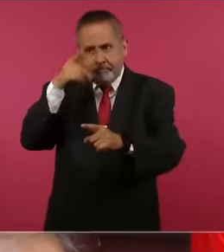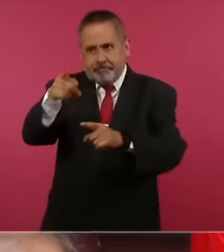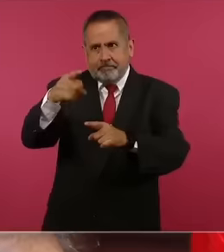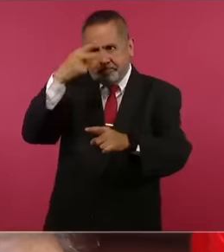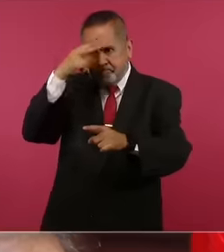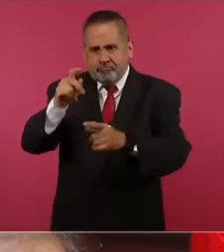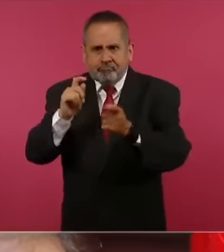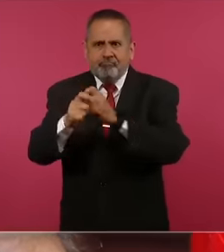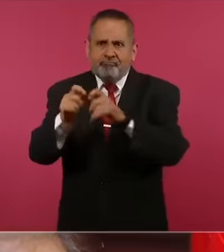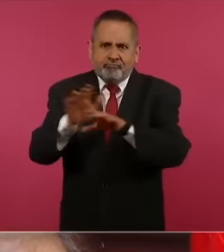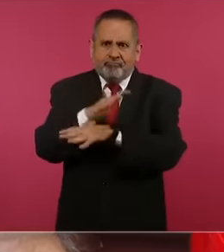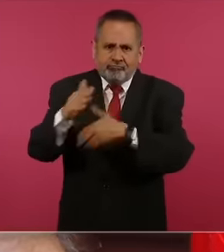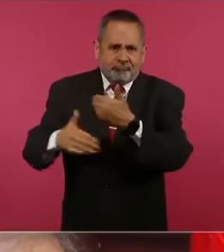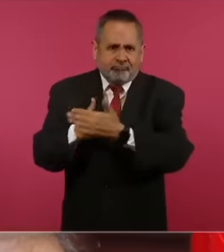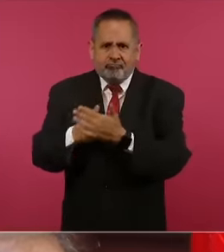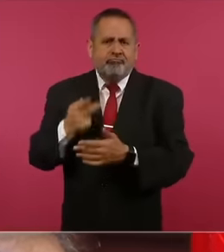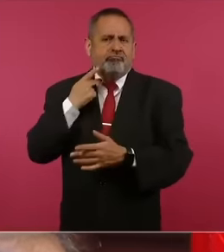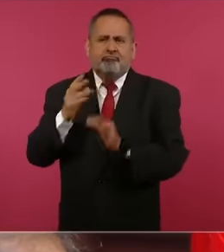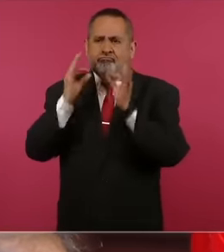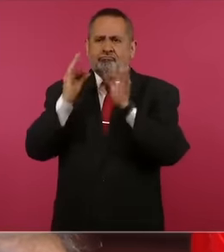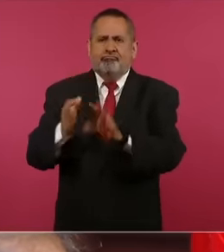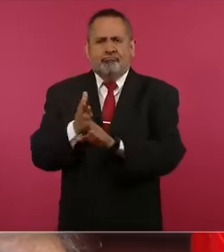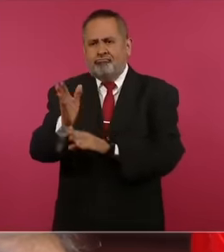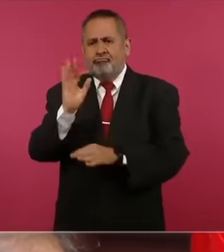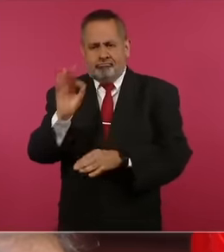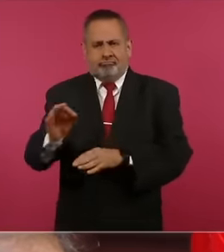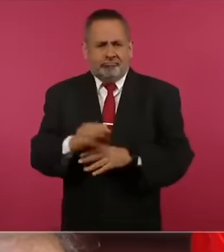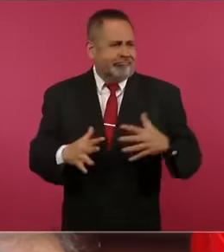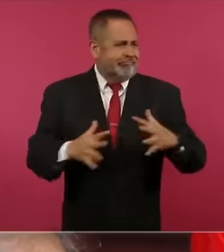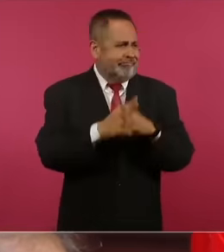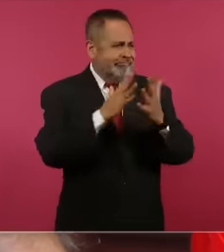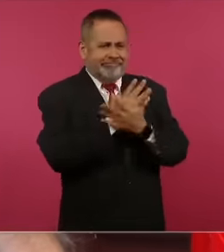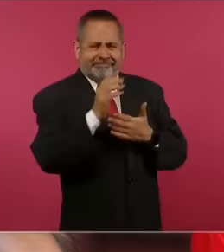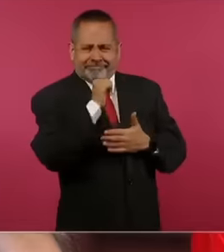done it, the politically correct way, if without going to extremes and without reaching violence